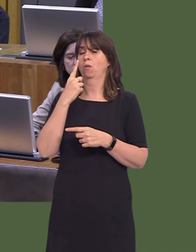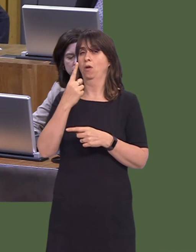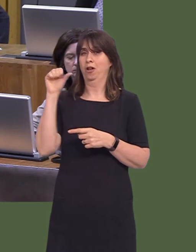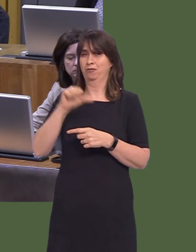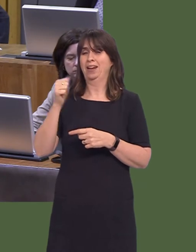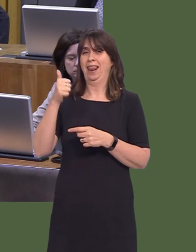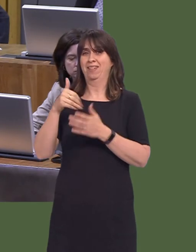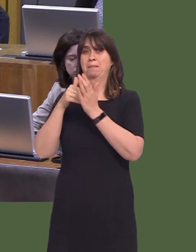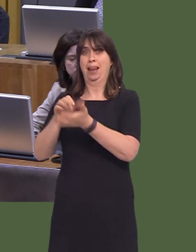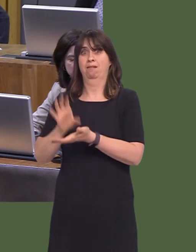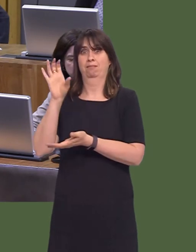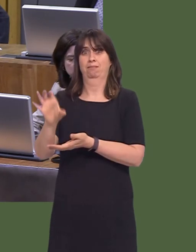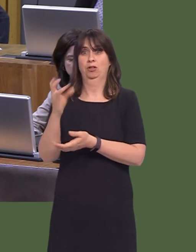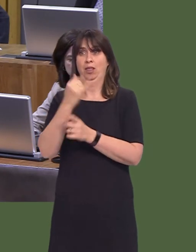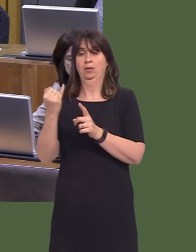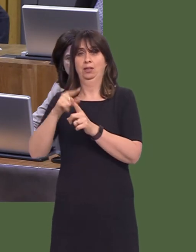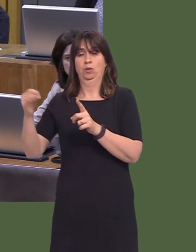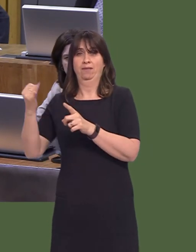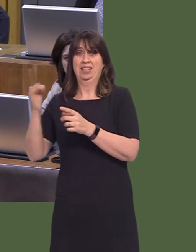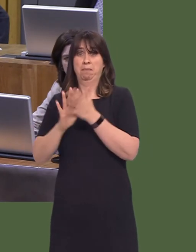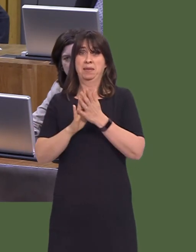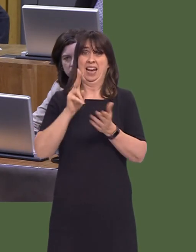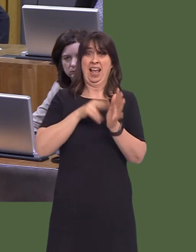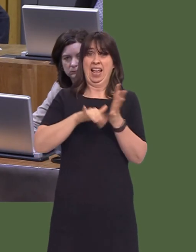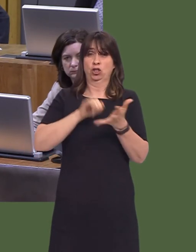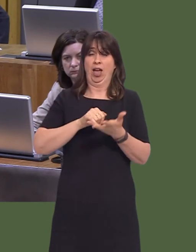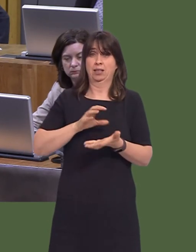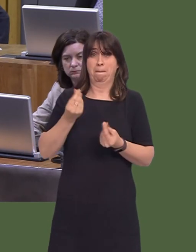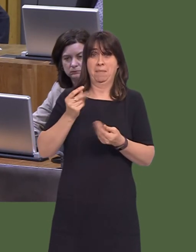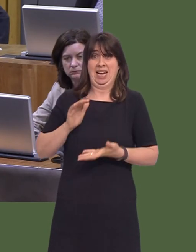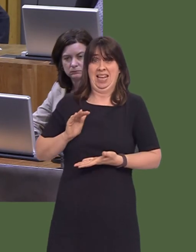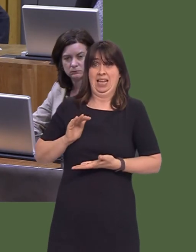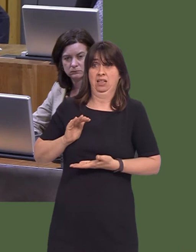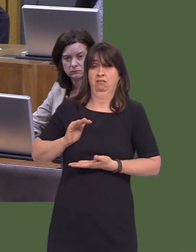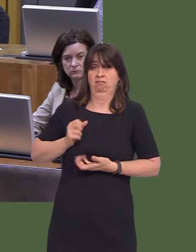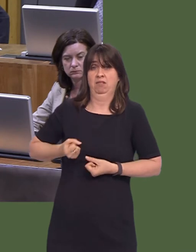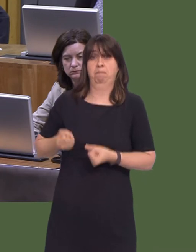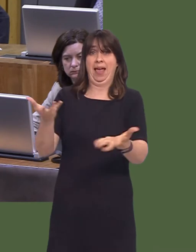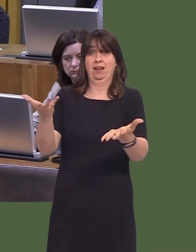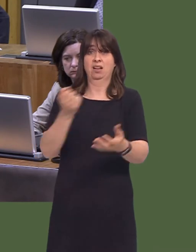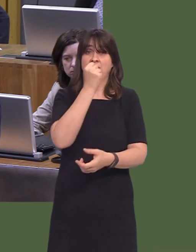it's been estimated that about 10 per cent of NHS expenditure goes on treating diabetes.